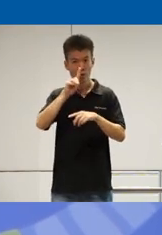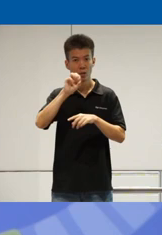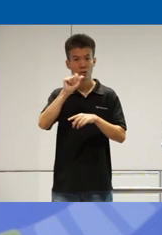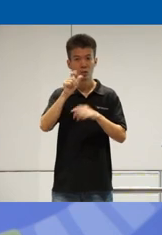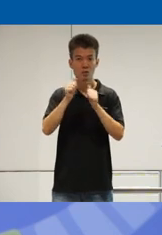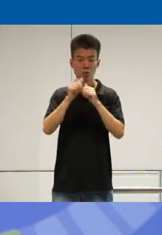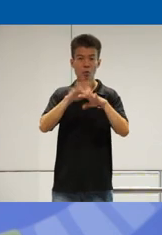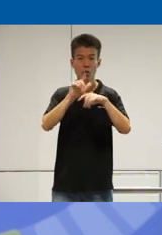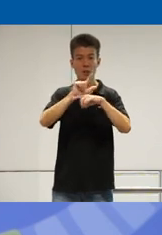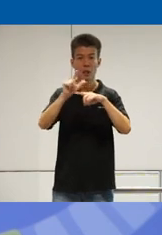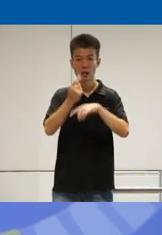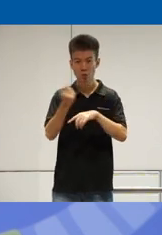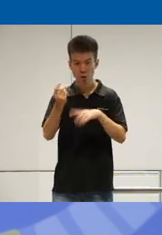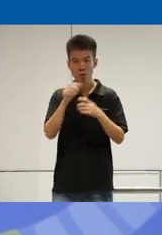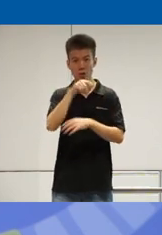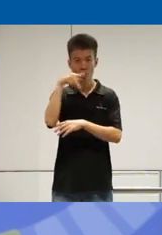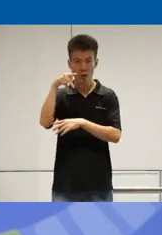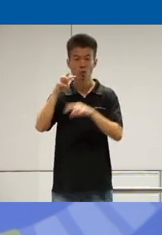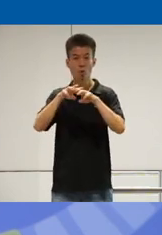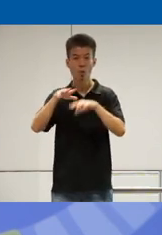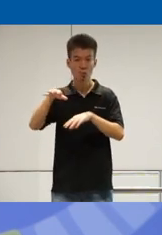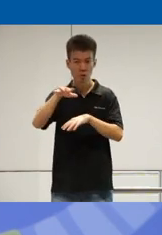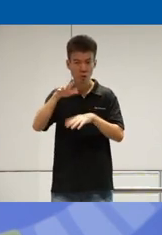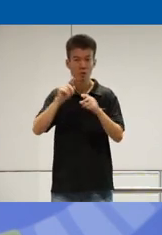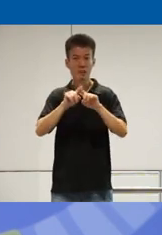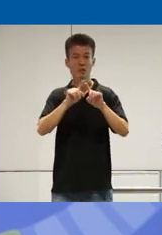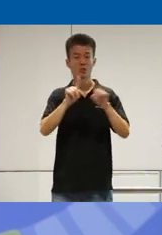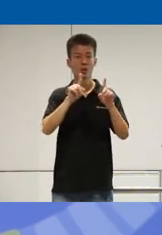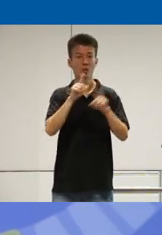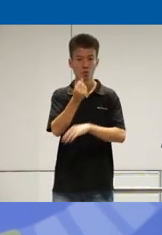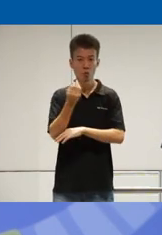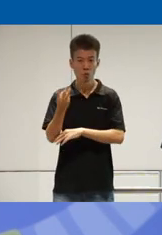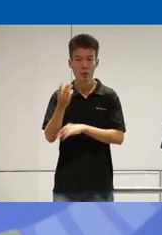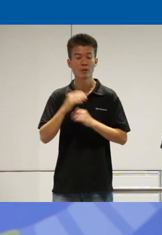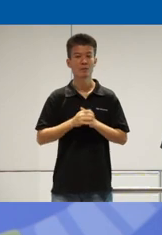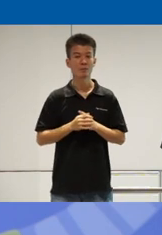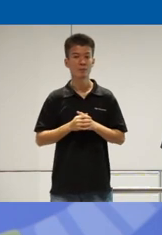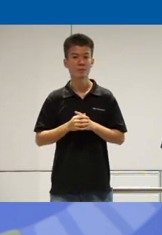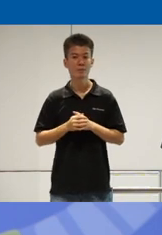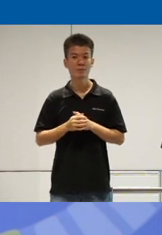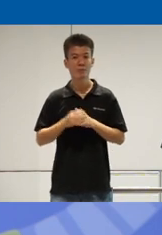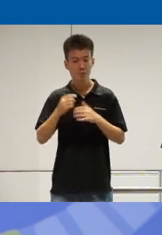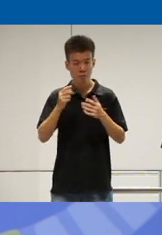online tools like apps or websites or different types of software and uh I use a screen reader so